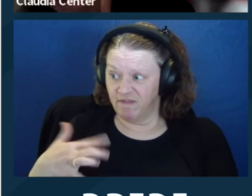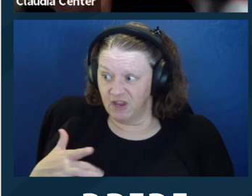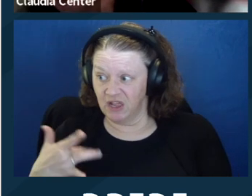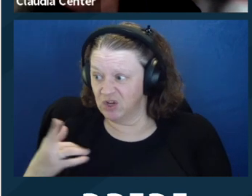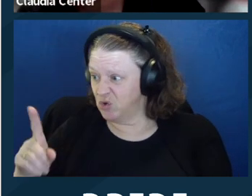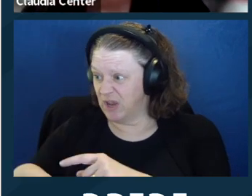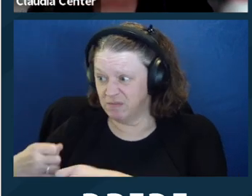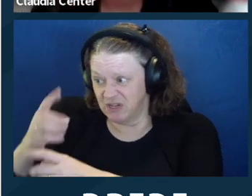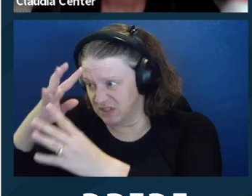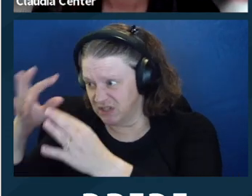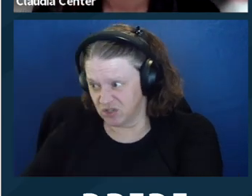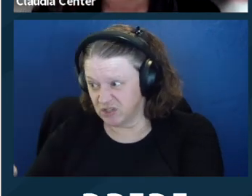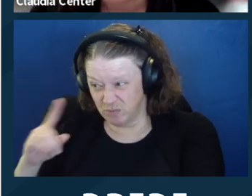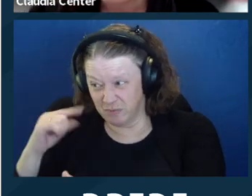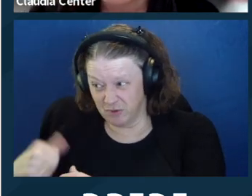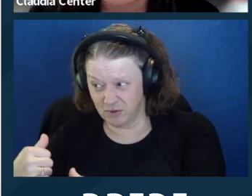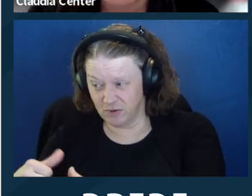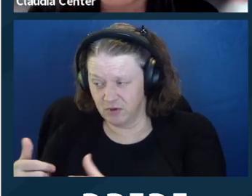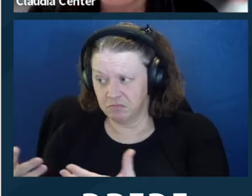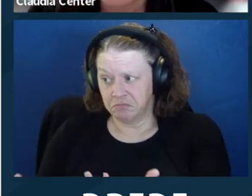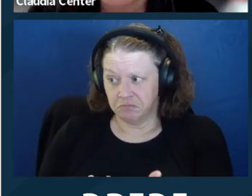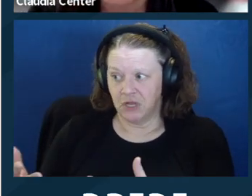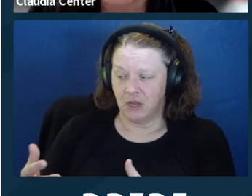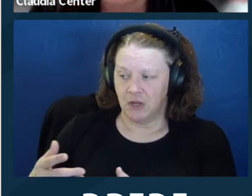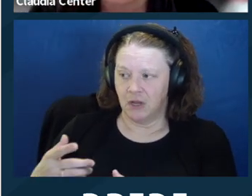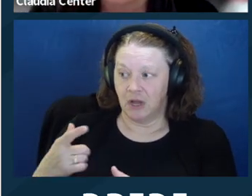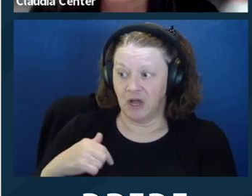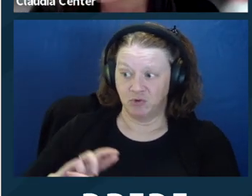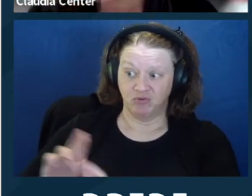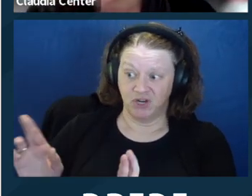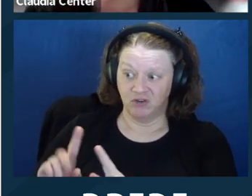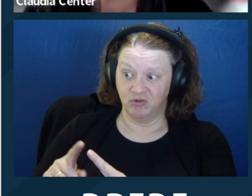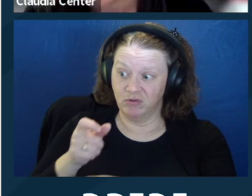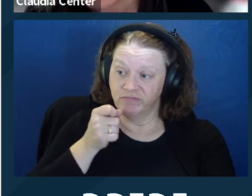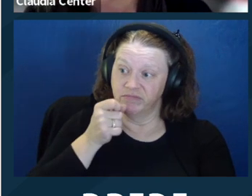What do you think about that? But, in fact, the ethics opinion does not